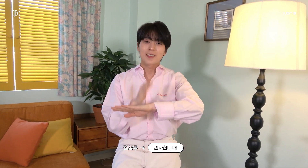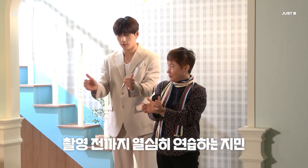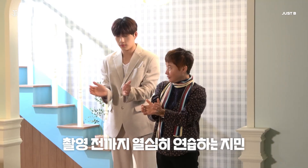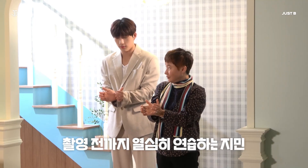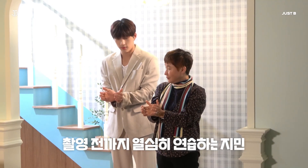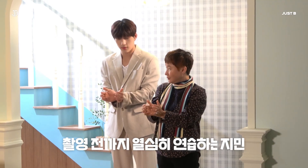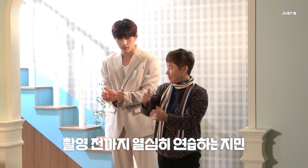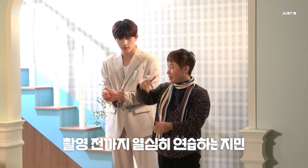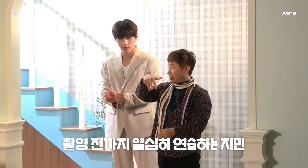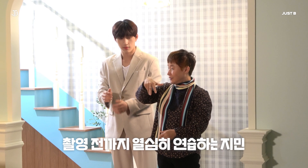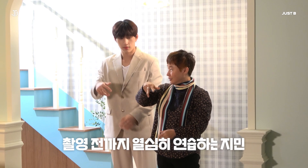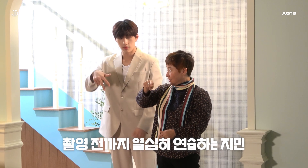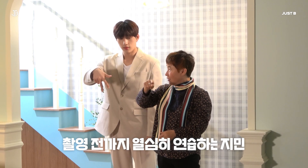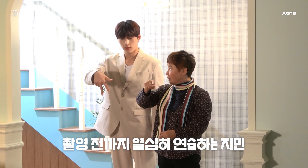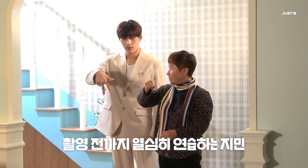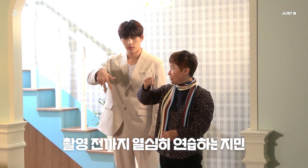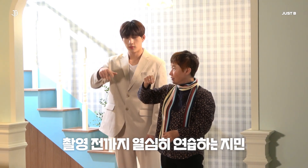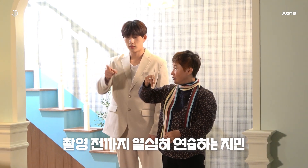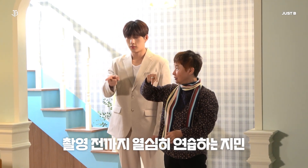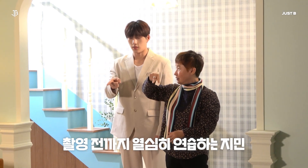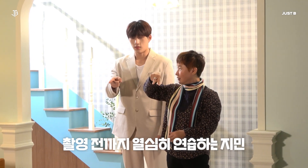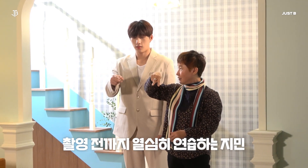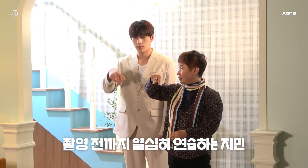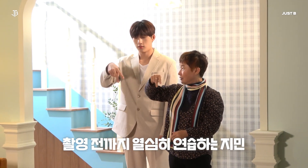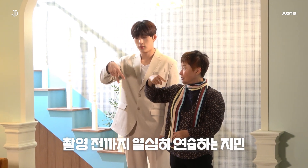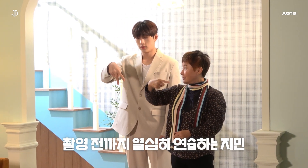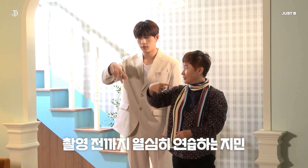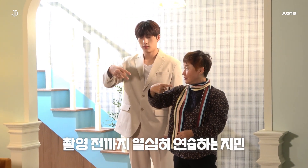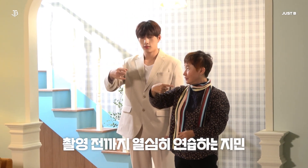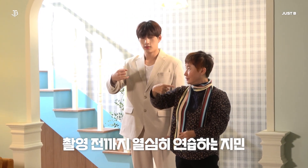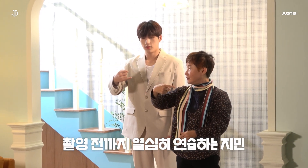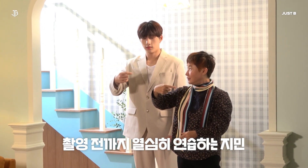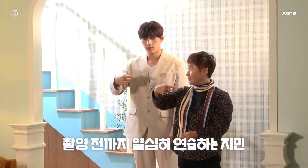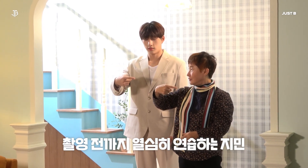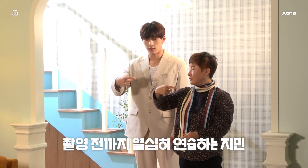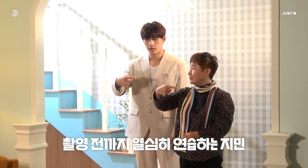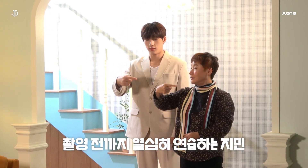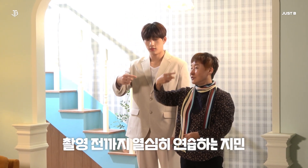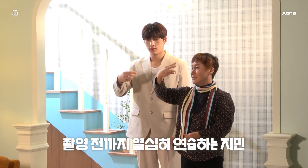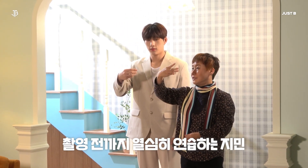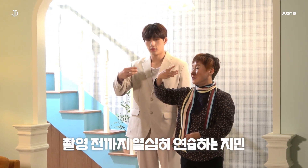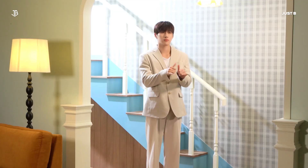[JIMIN practices hard until the shoot begins]